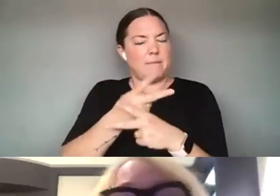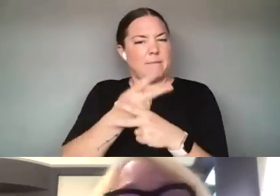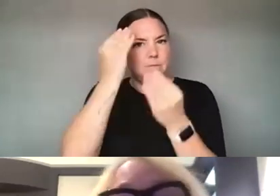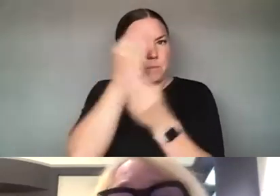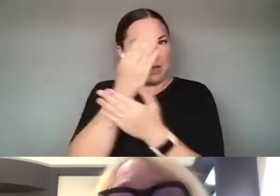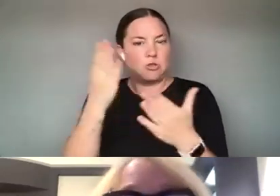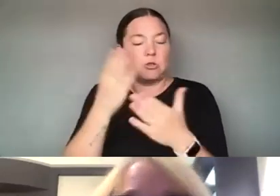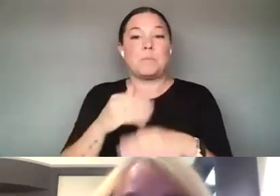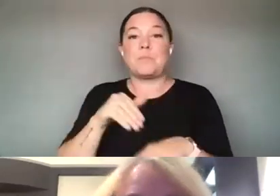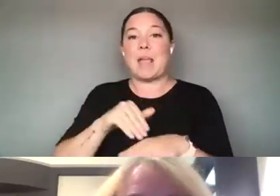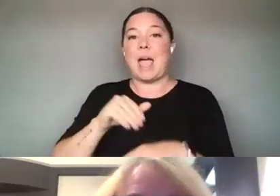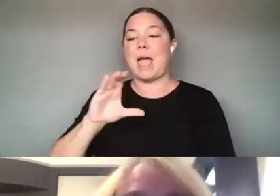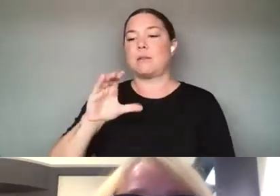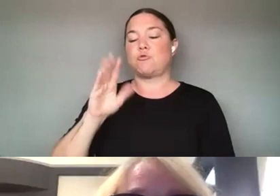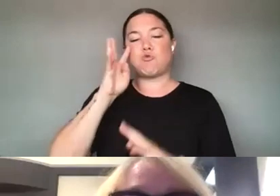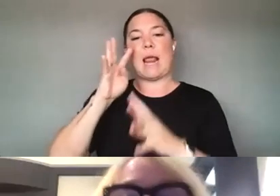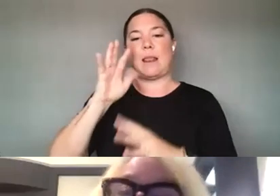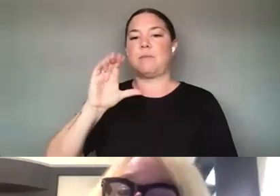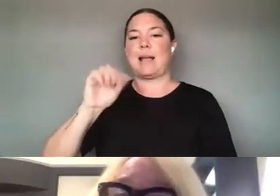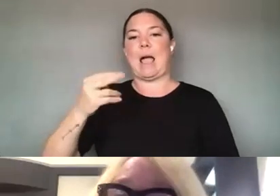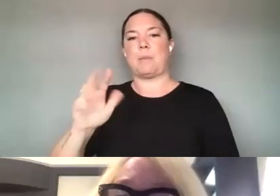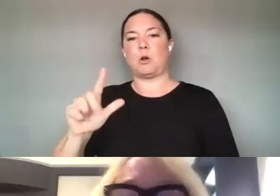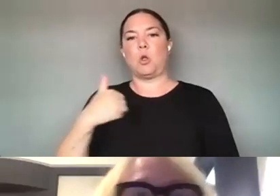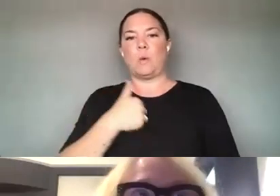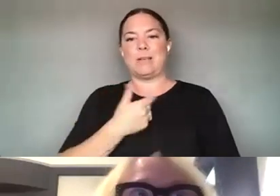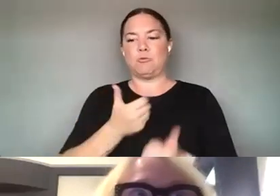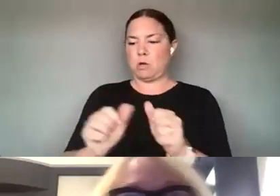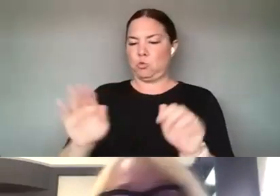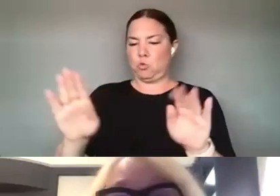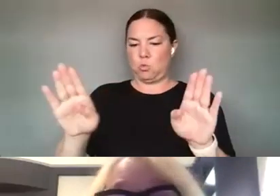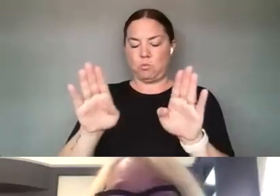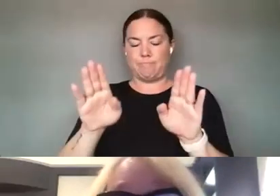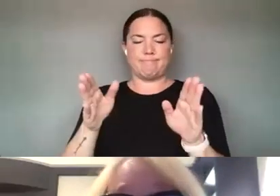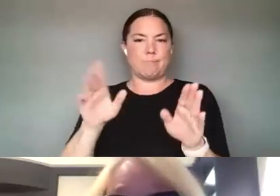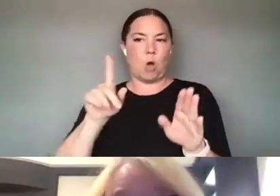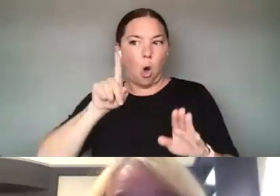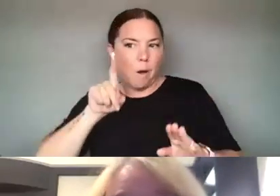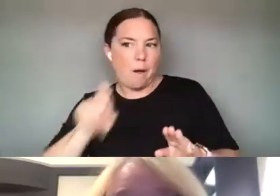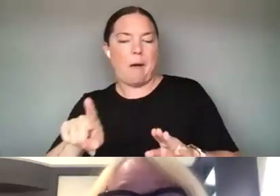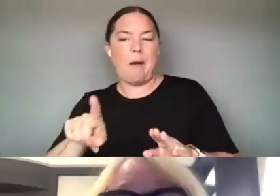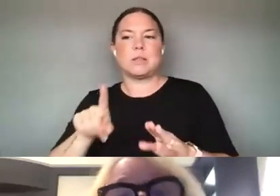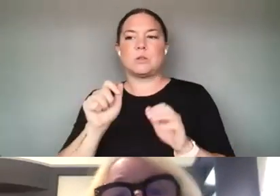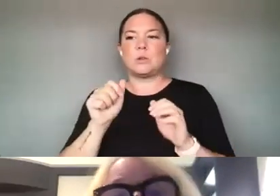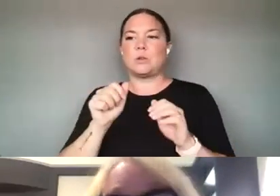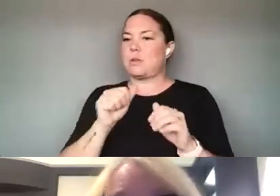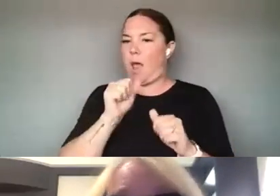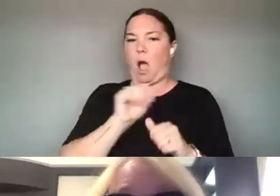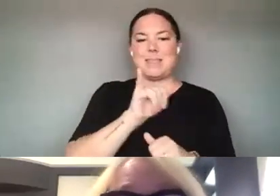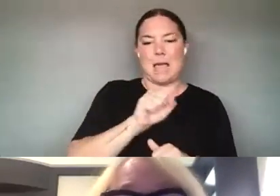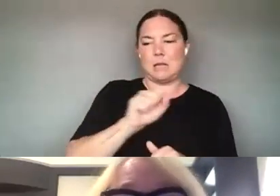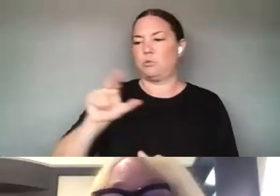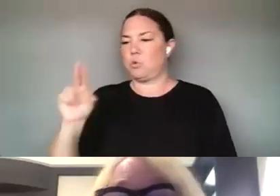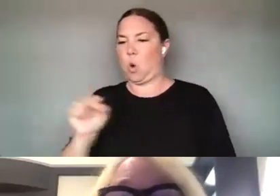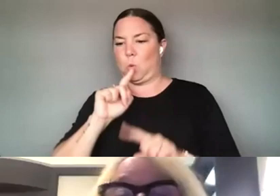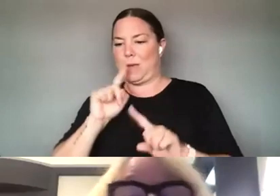OPEN-ENDED QUESTION WHICH WAS, TELL US ABOUT YOUR PROJECT. SO THAT ALLOWED PEOPLE TO REALLY JUST